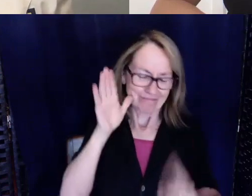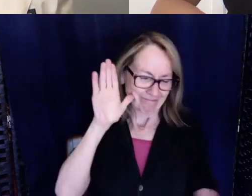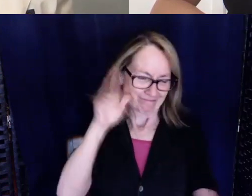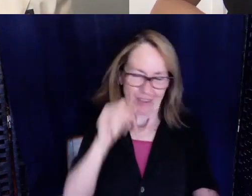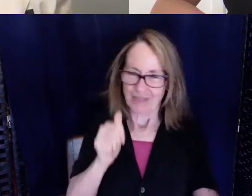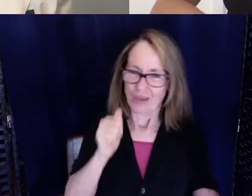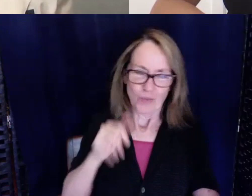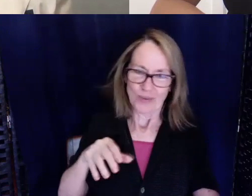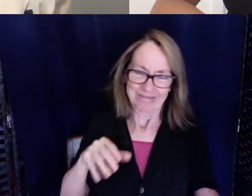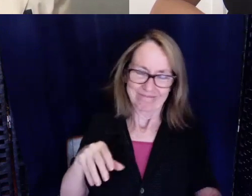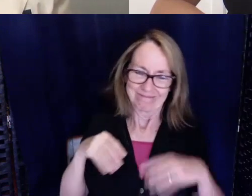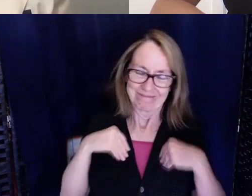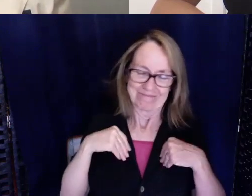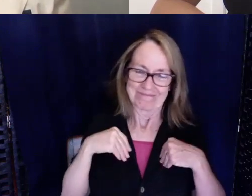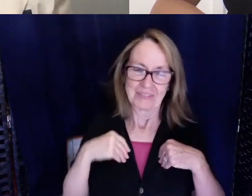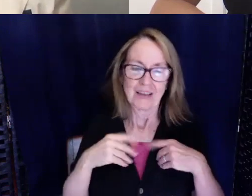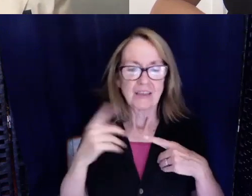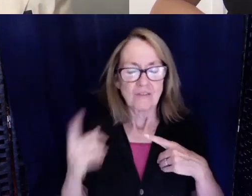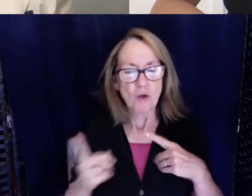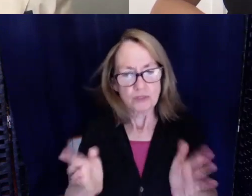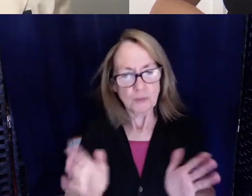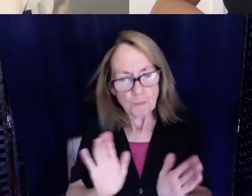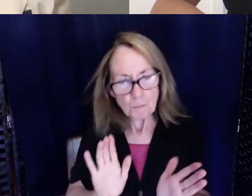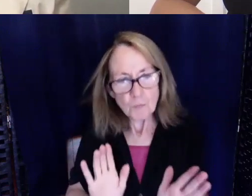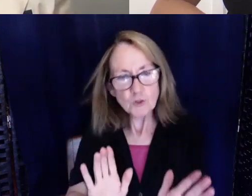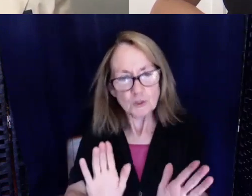They've always pushed me to get me into early intervention